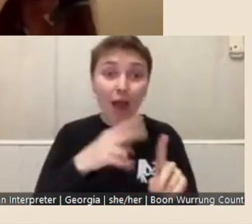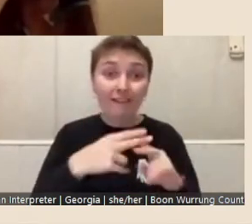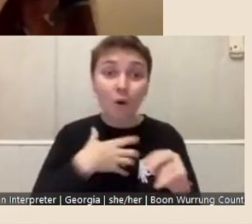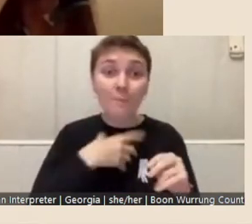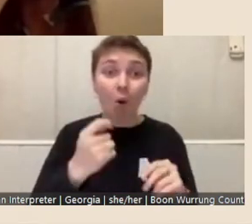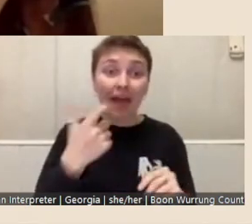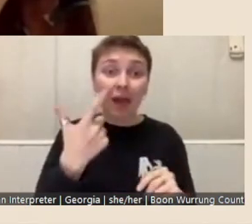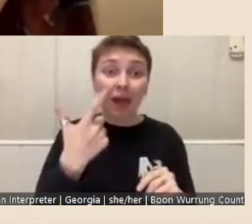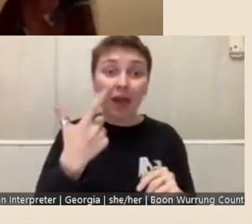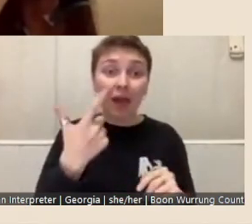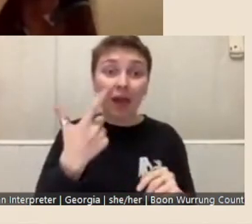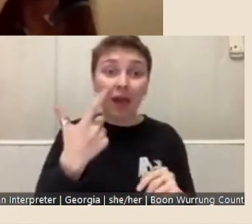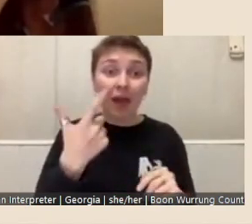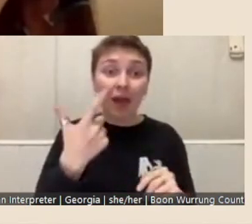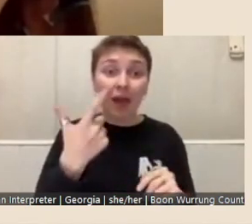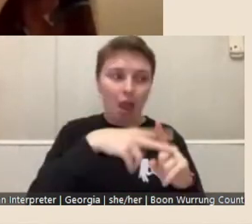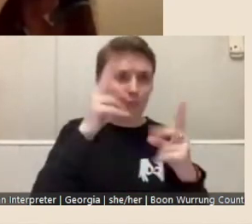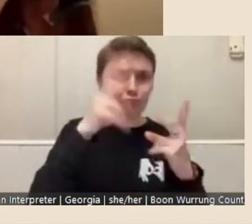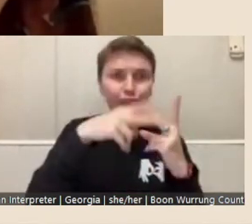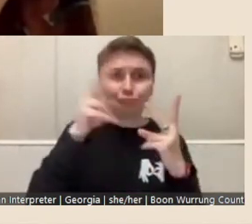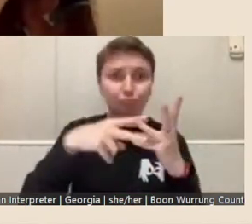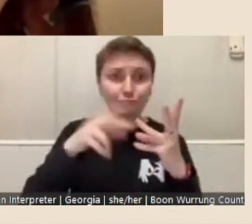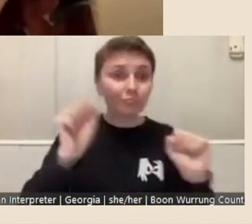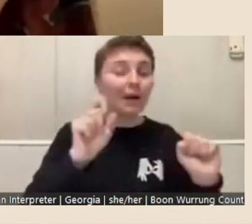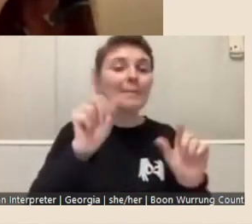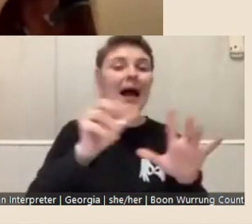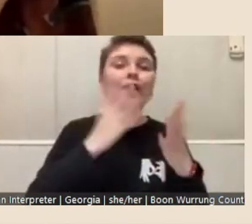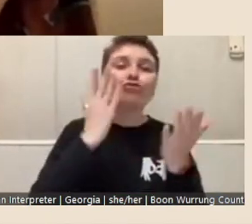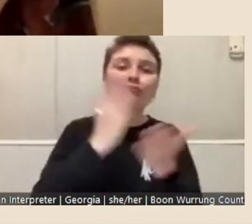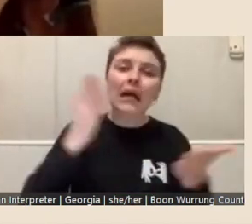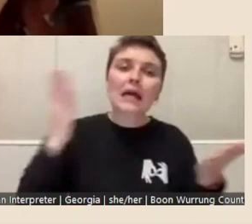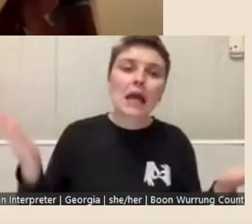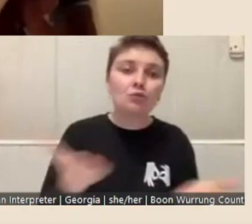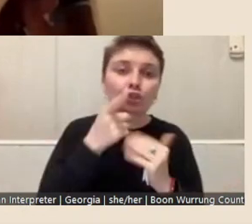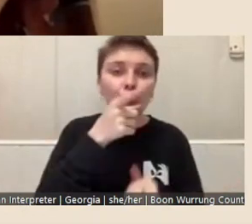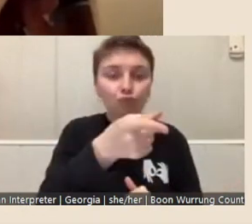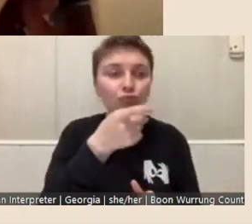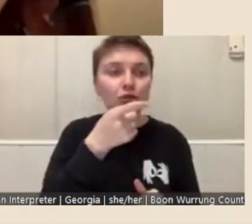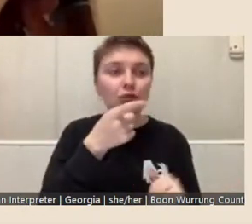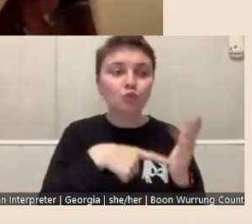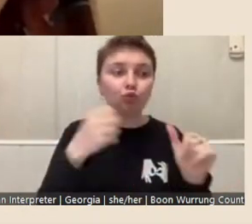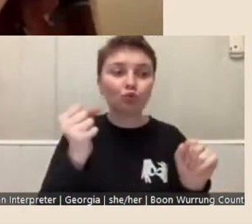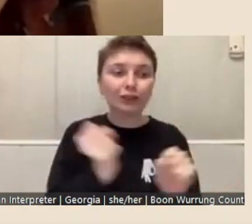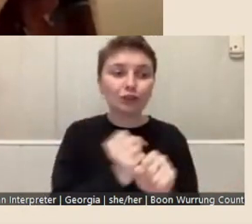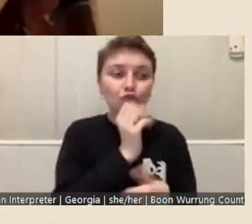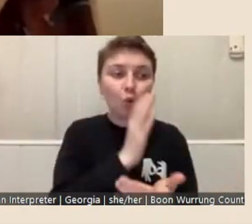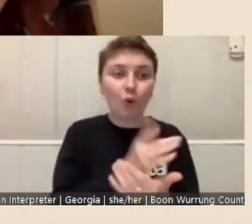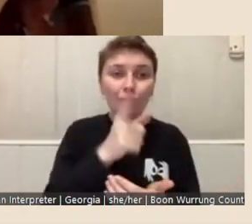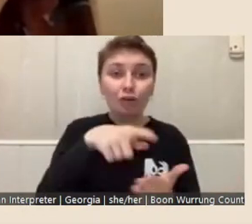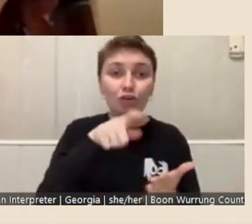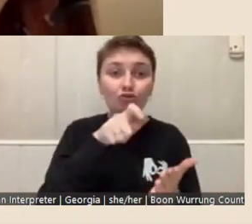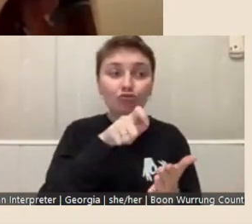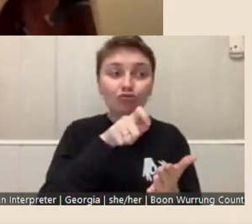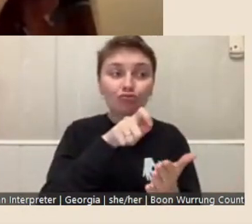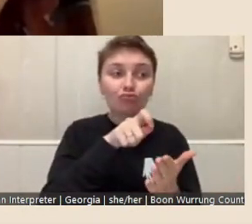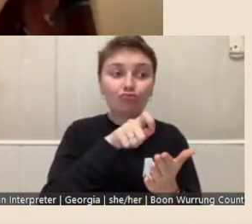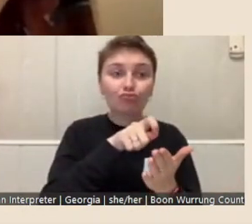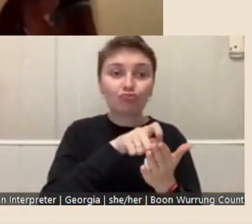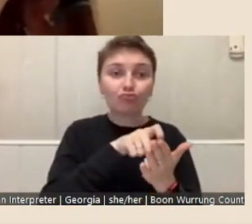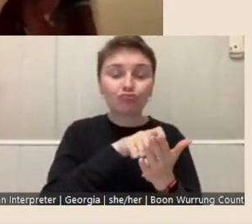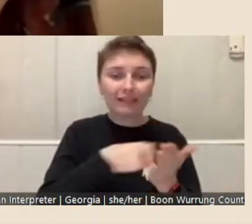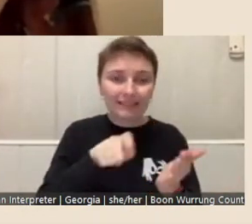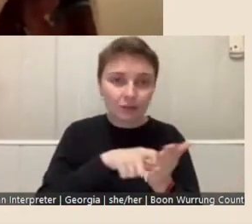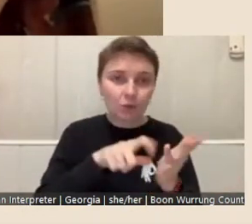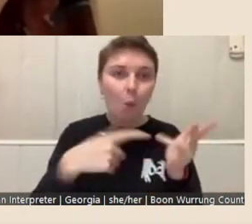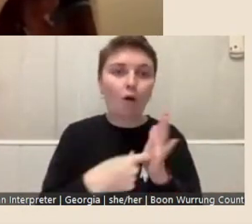we would really encourage you to make sure that you've written, presented a tailored response